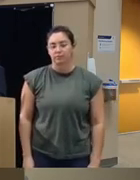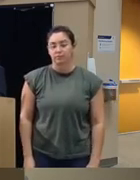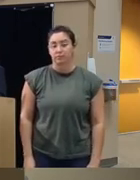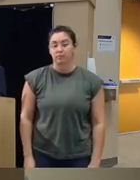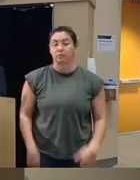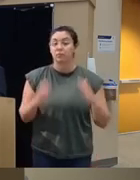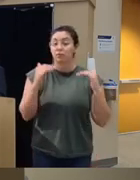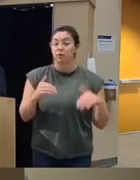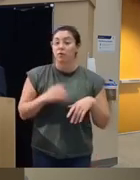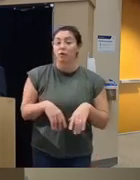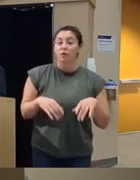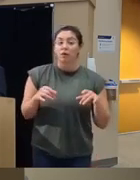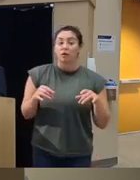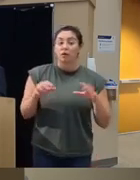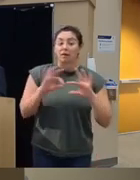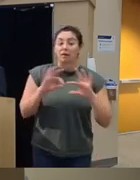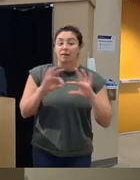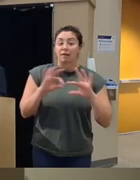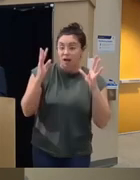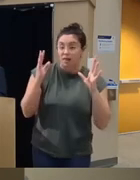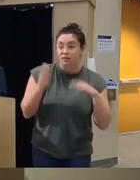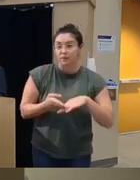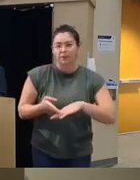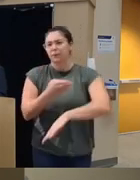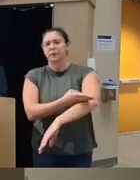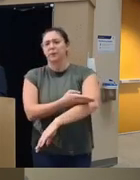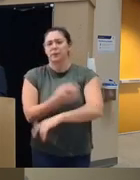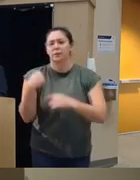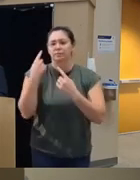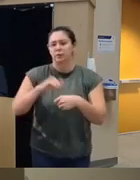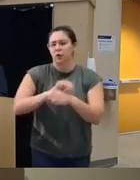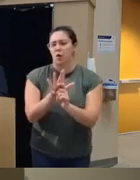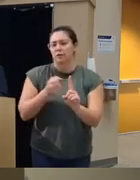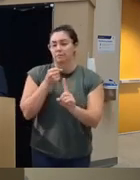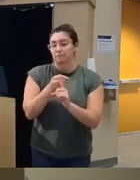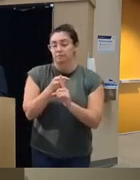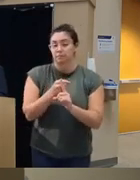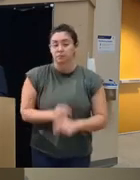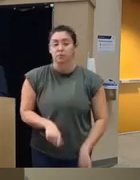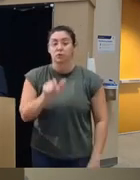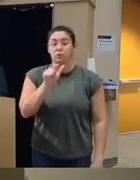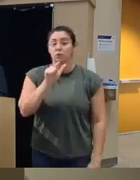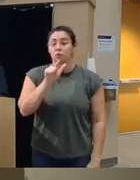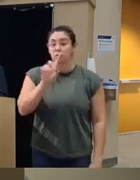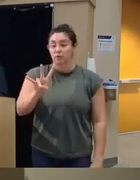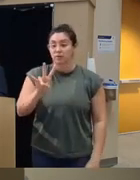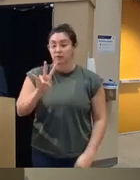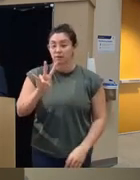and Family Violence have escalated uh during the pandemic a total of 700 billion uh are spent uh